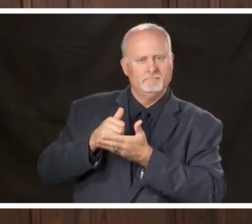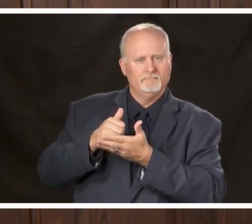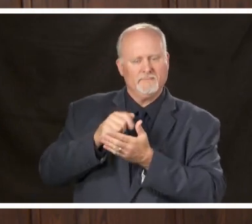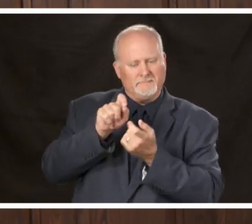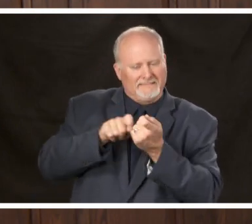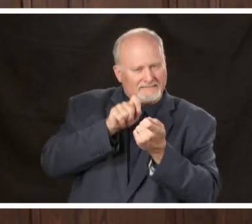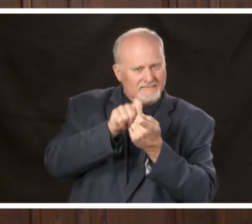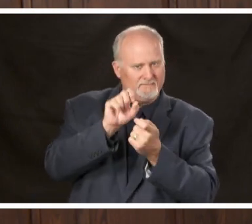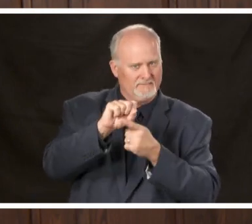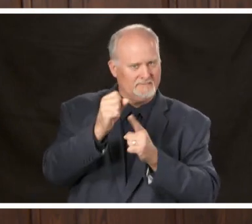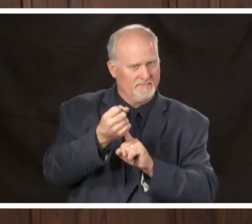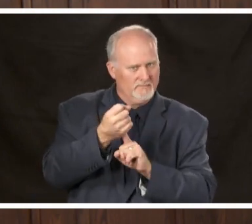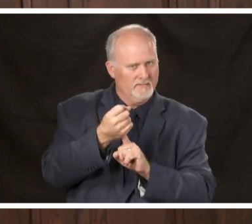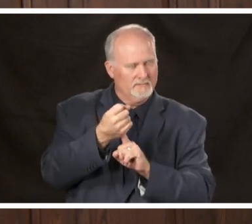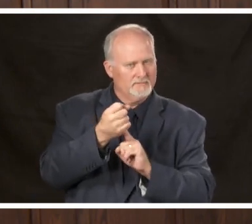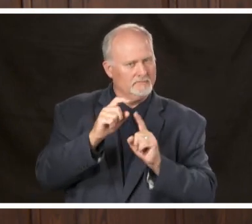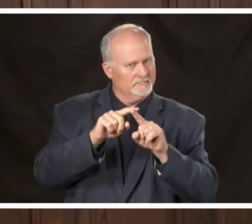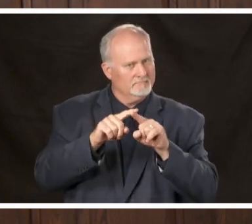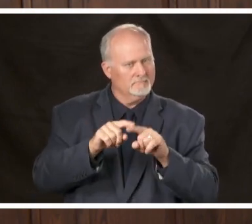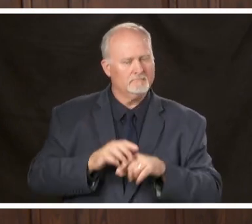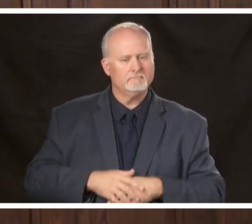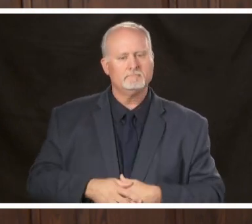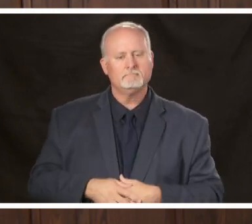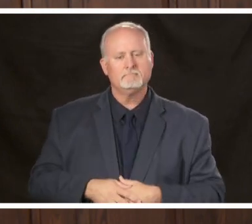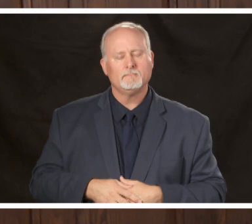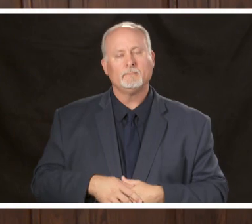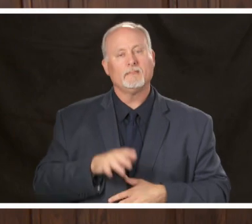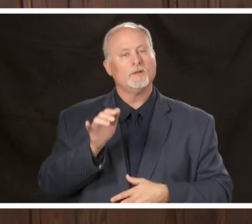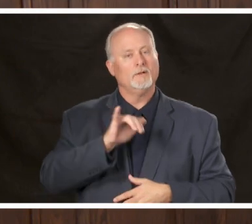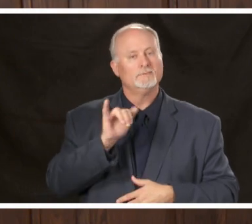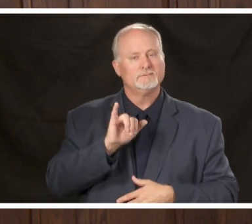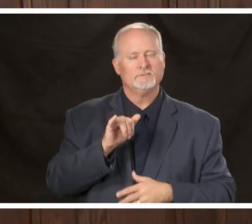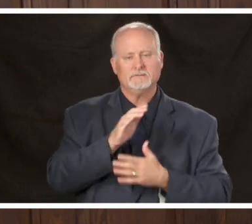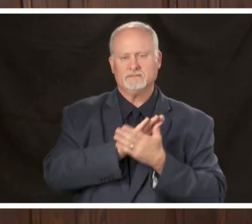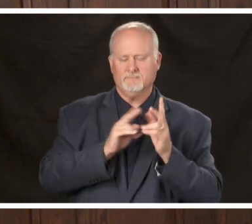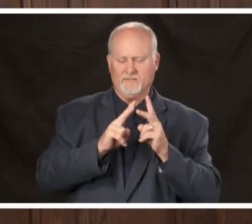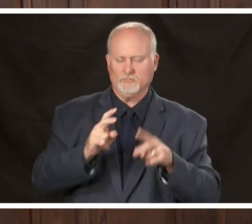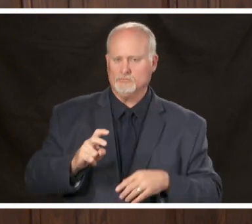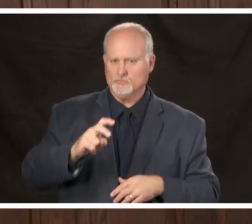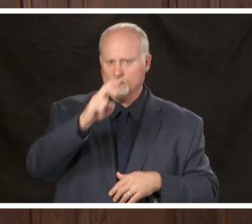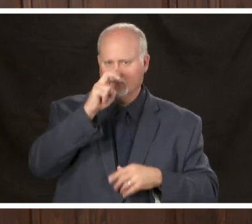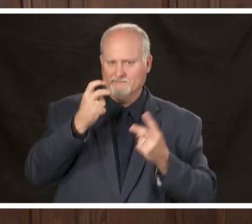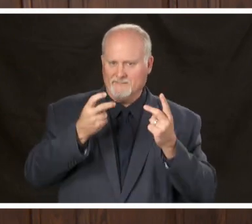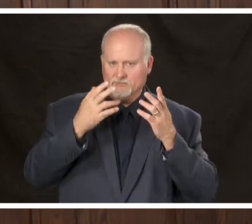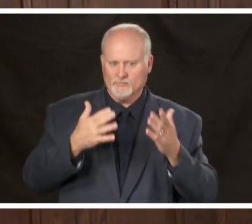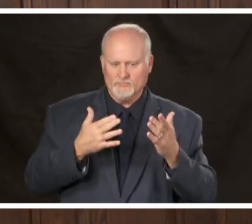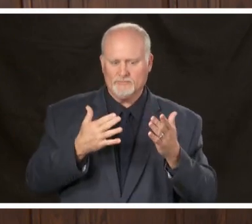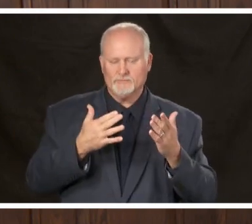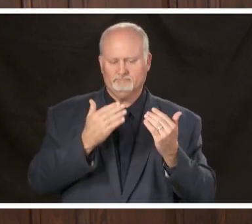circumstances in addition there will be some strict visitor restrictions for our